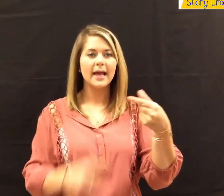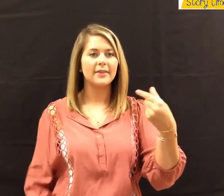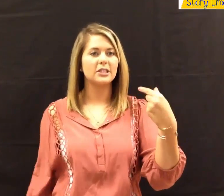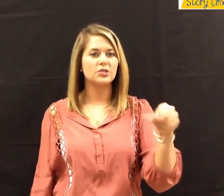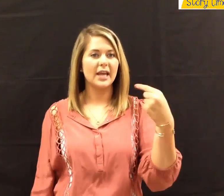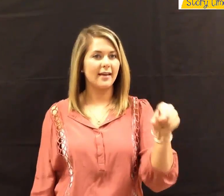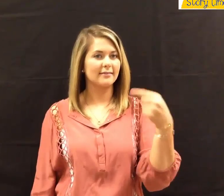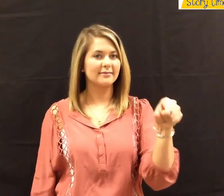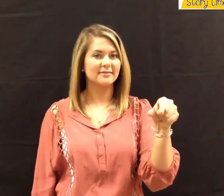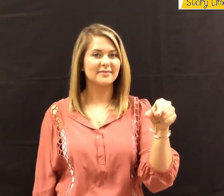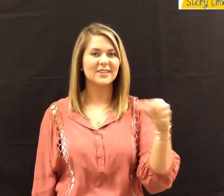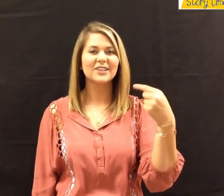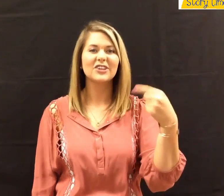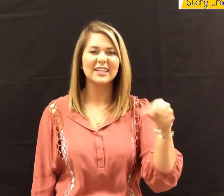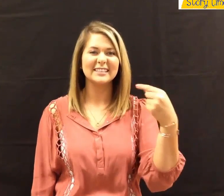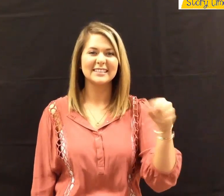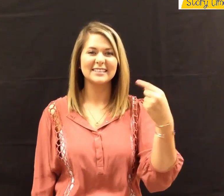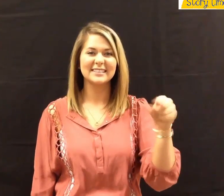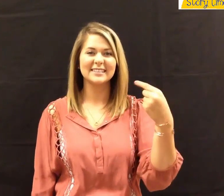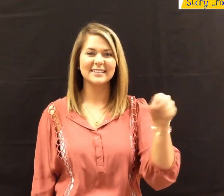Then you shake it. "Green."